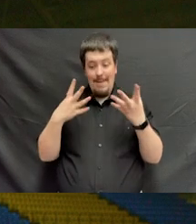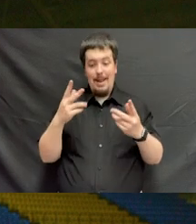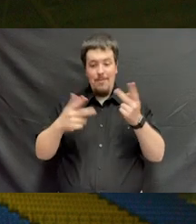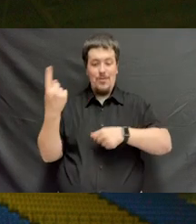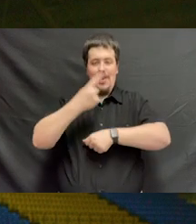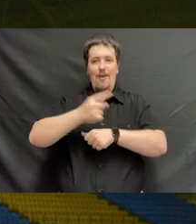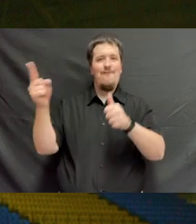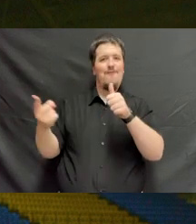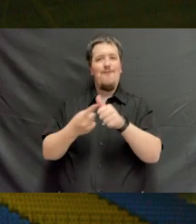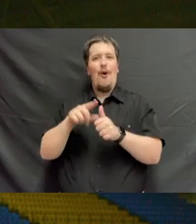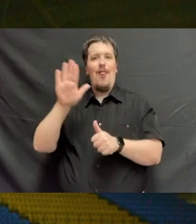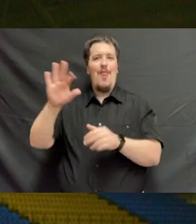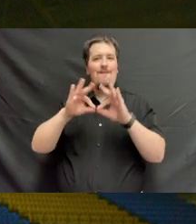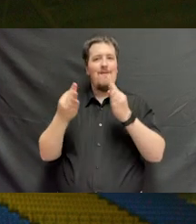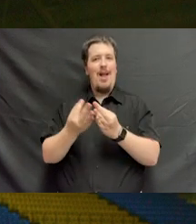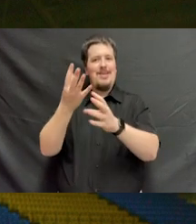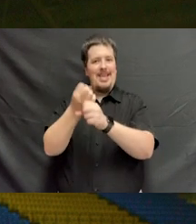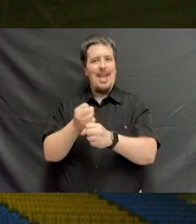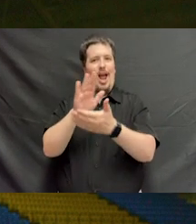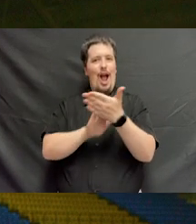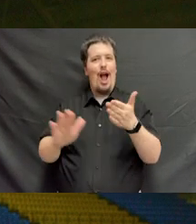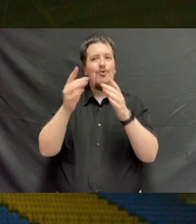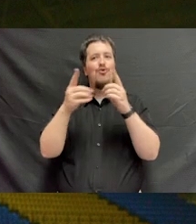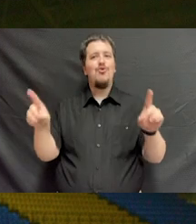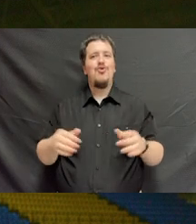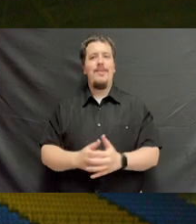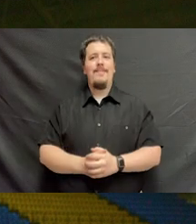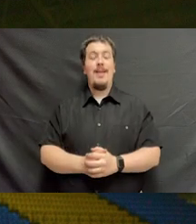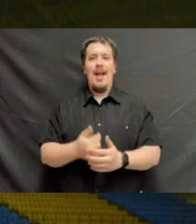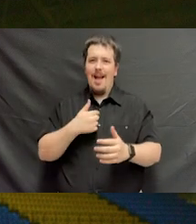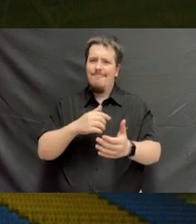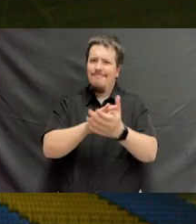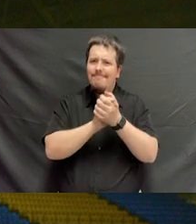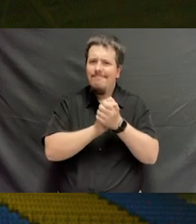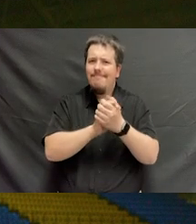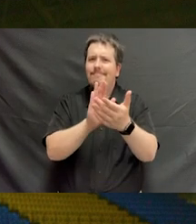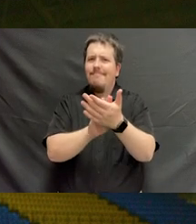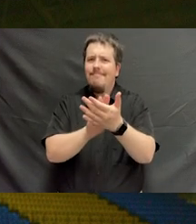are the first in their families to receive a college degree. I commend you on your achievement